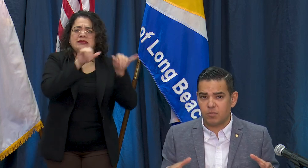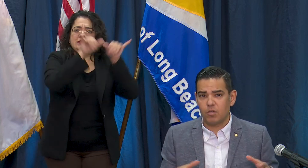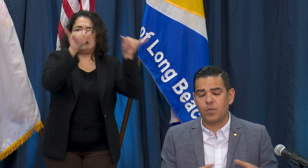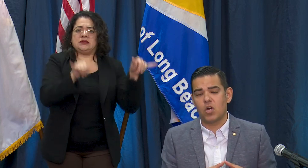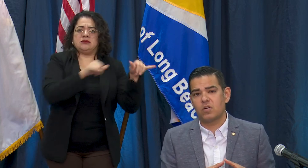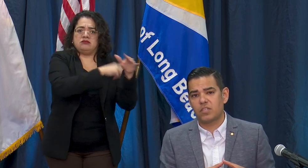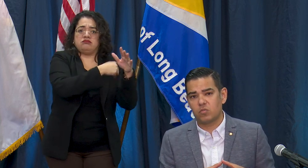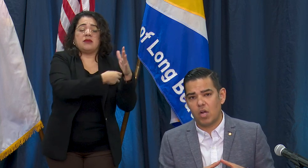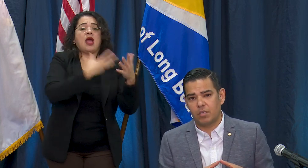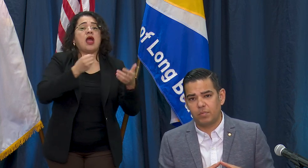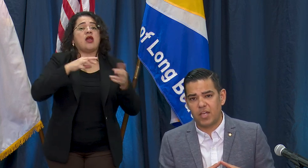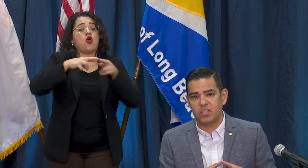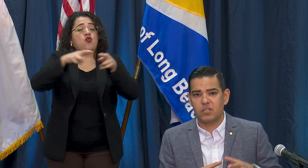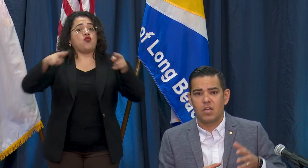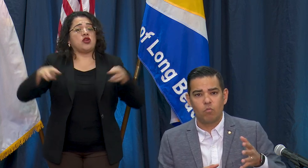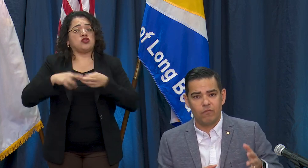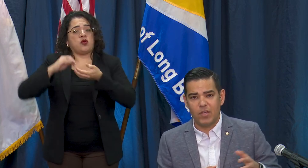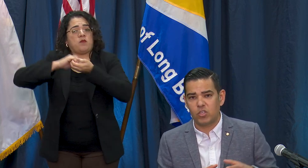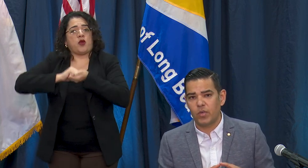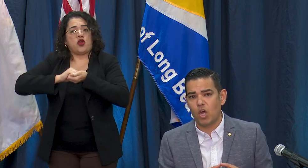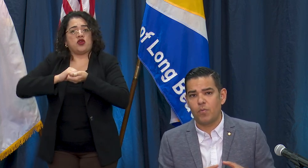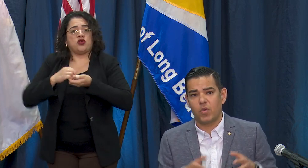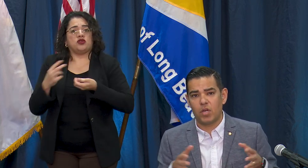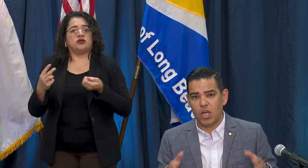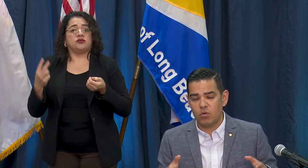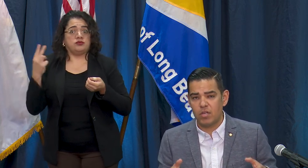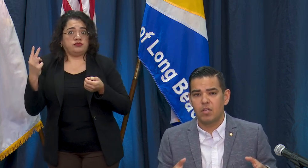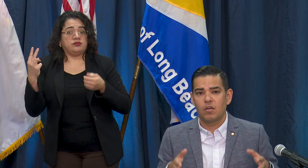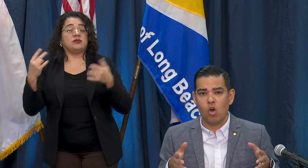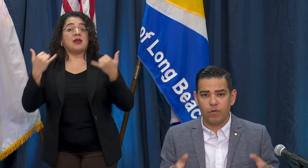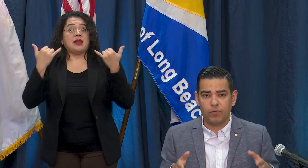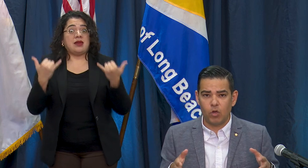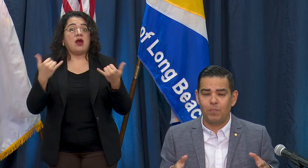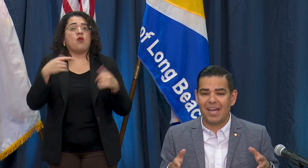Hospital partners as well in place. We've mentioned we opened the 100 overflow bed